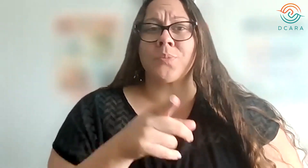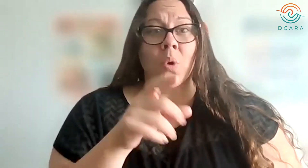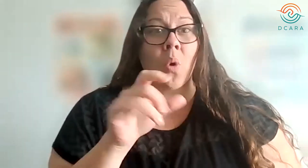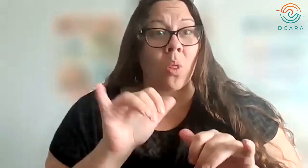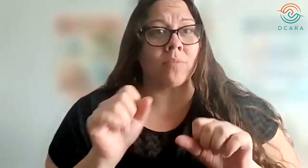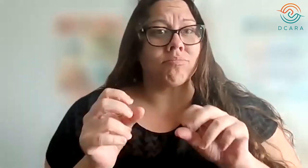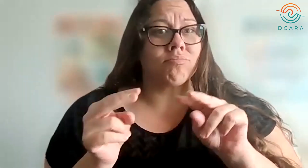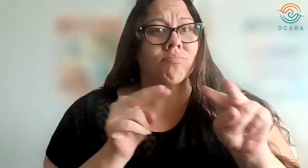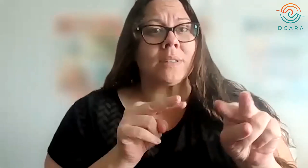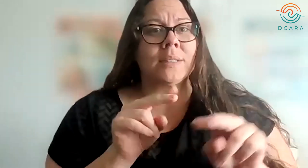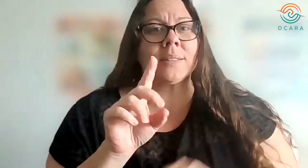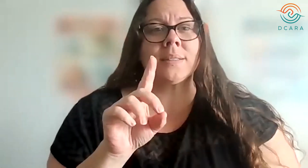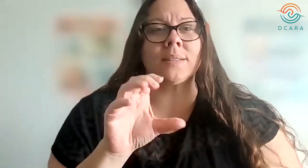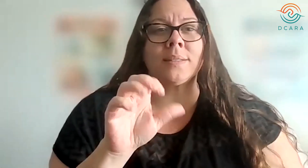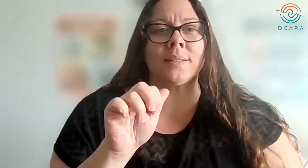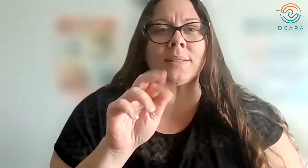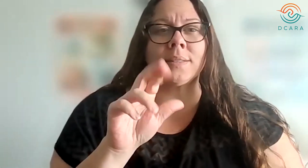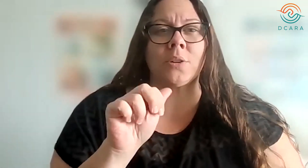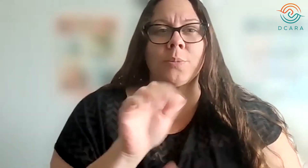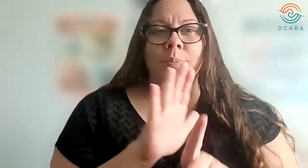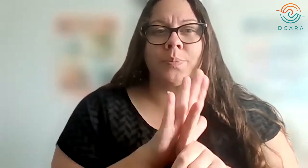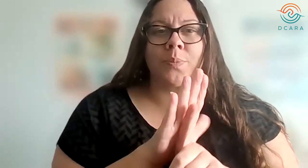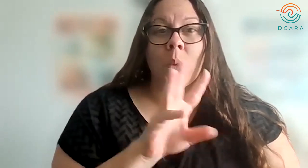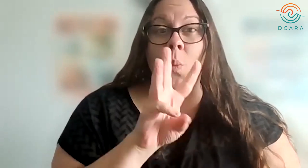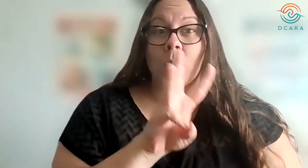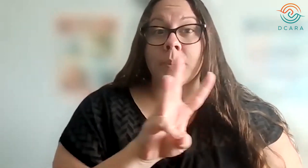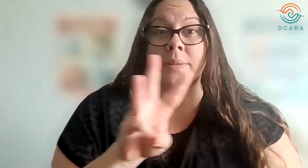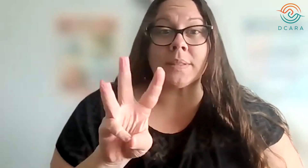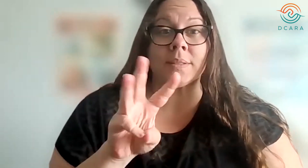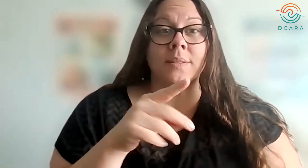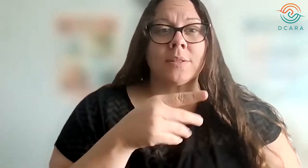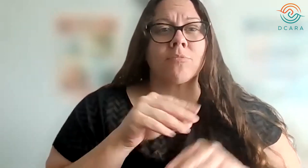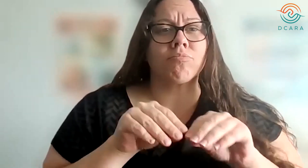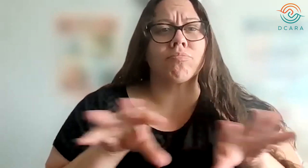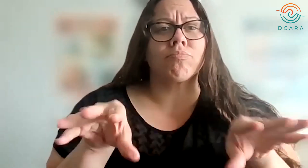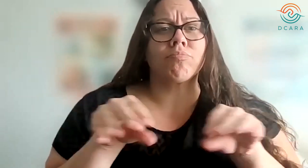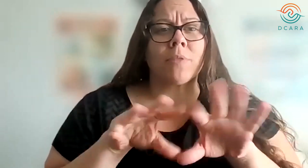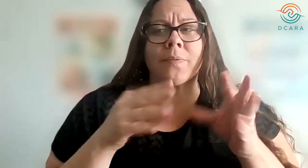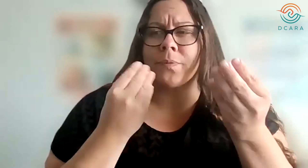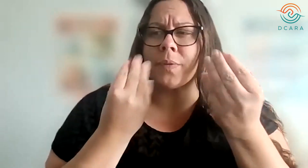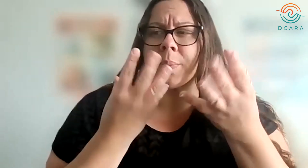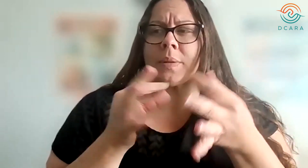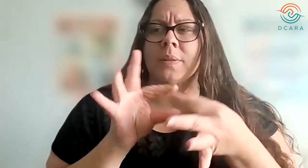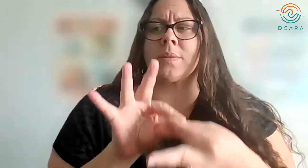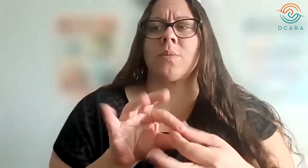Please check DCARA’s website for more information.